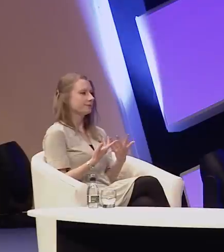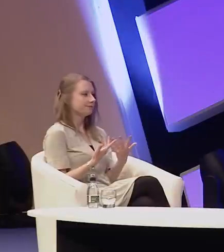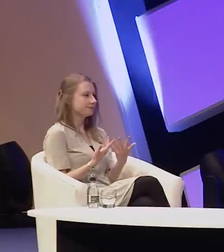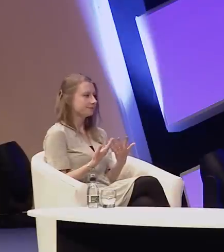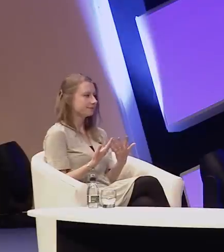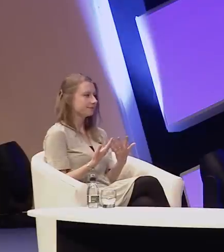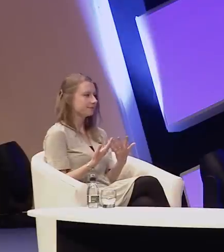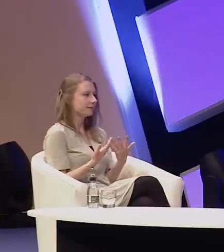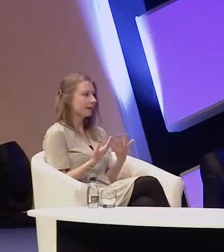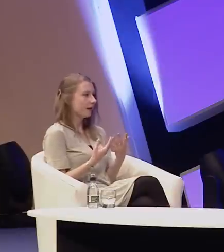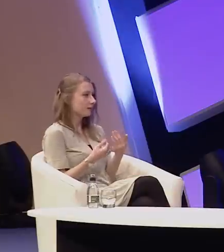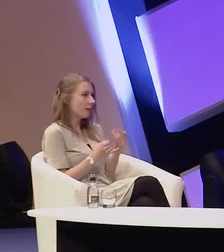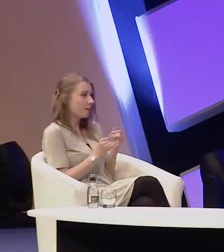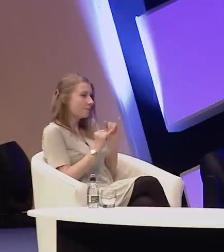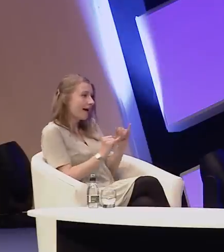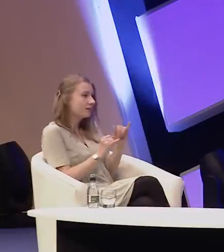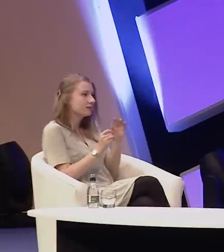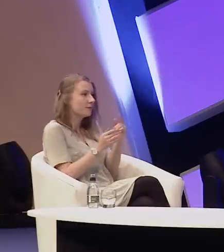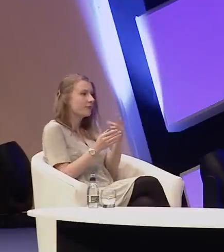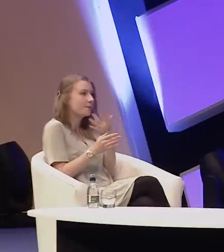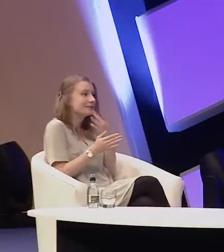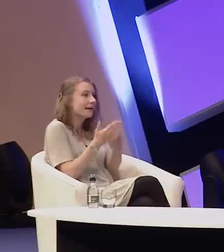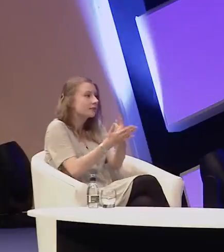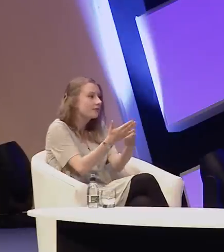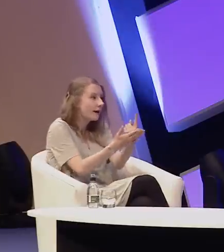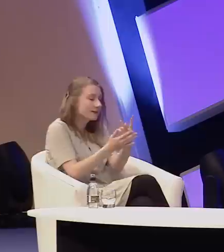How bad have some of the mistakes been that you've seen in scripts when it comes to